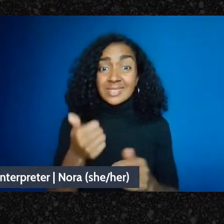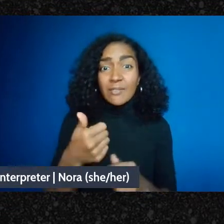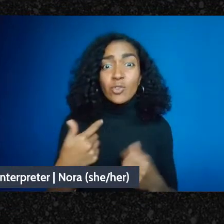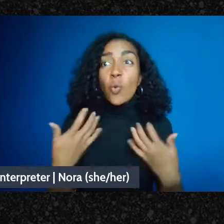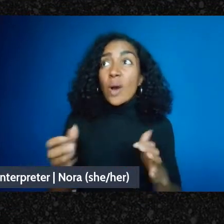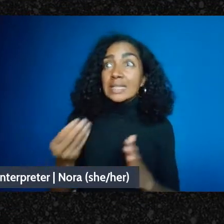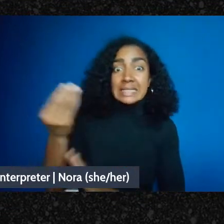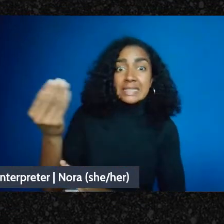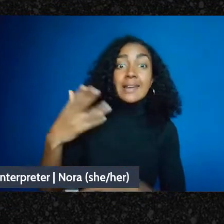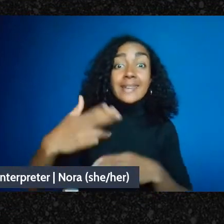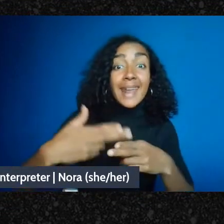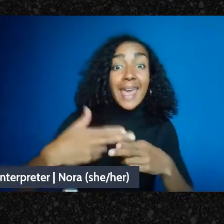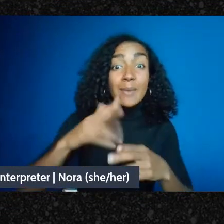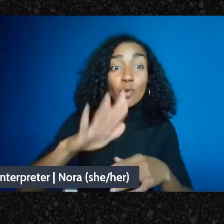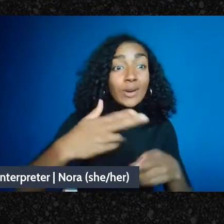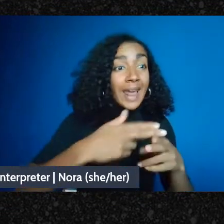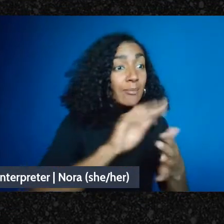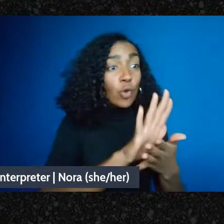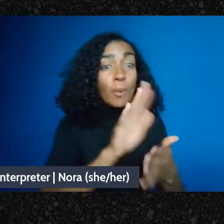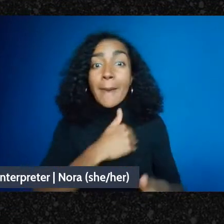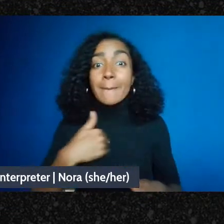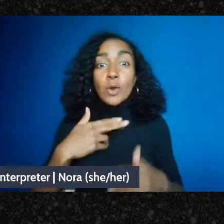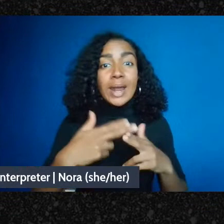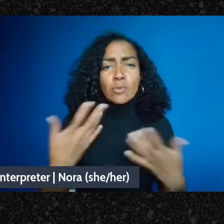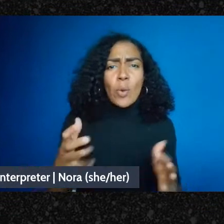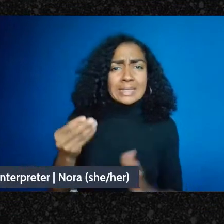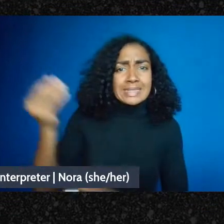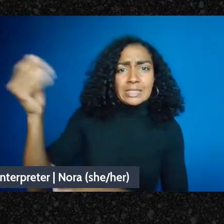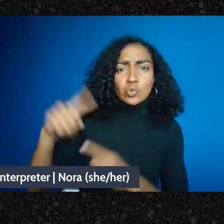One of the things that often - in many kinds of entities, not all - in many kinds of entities,